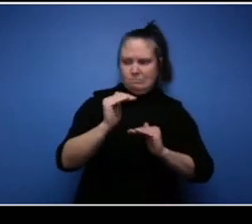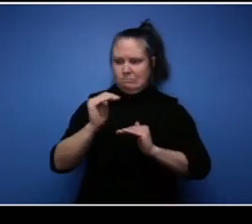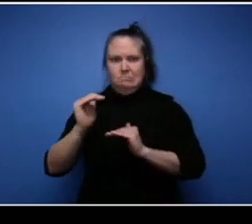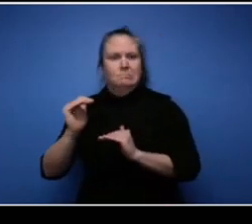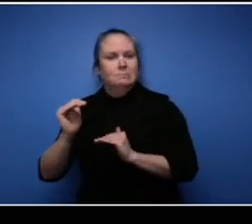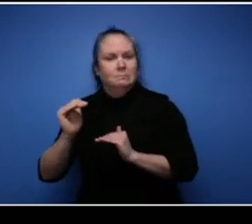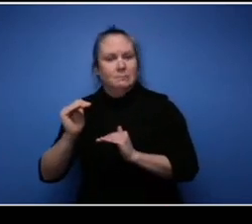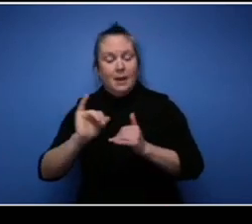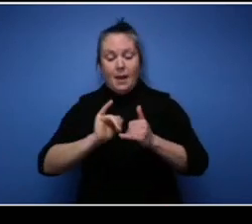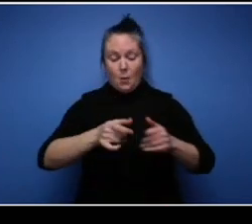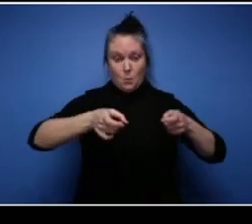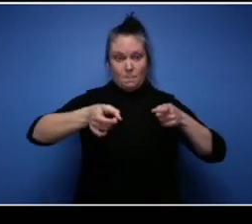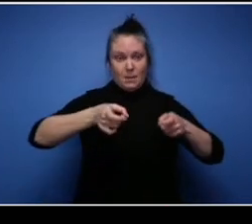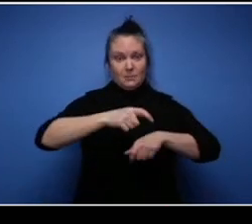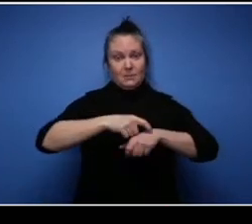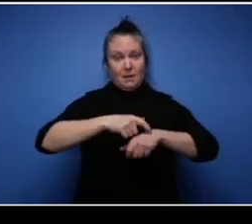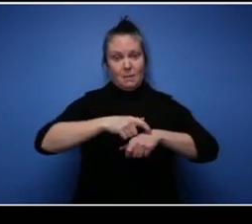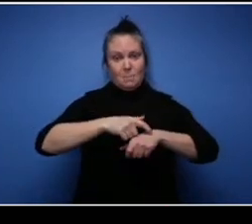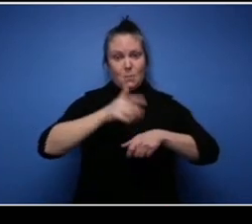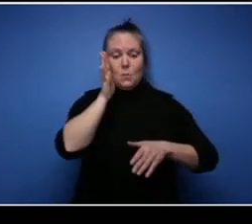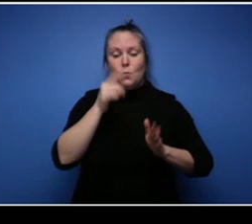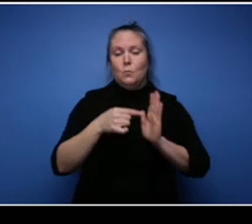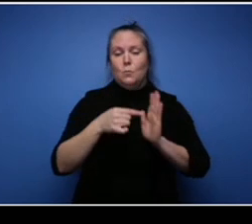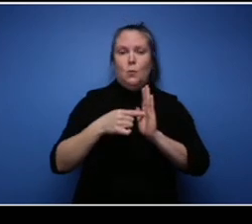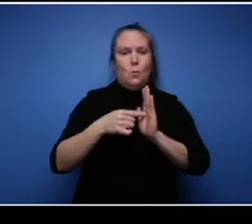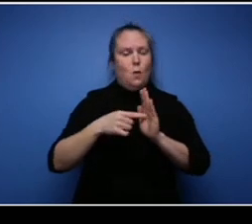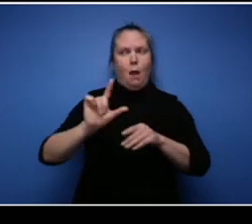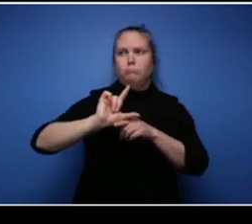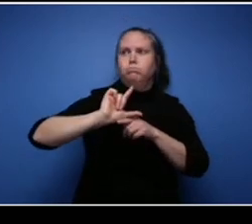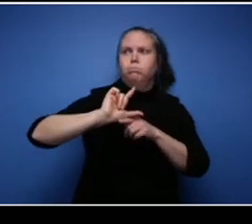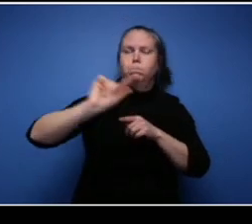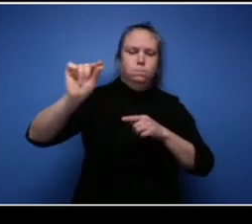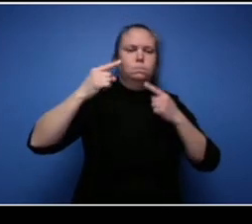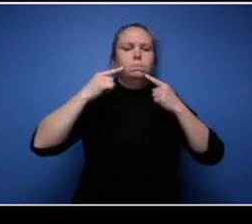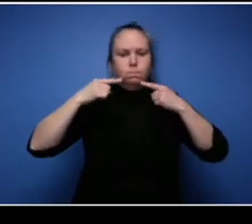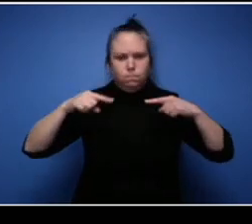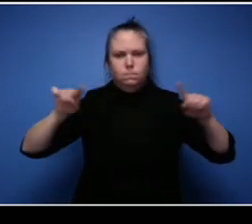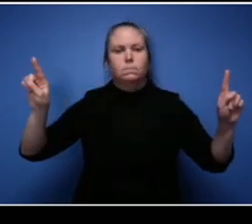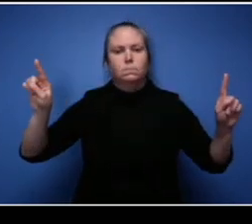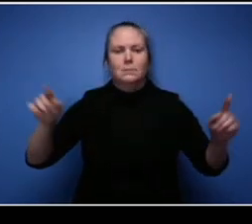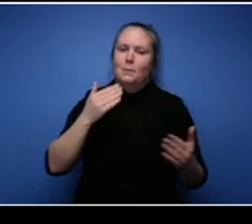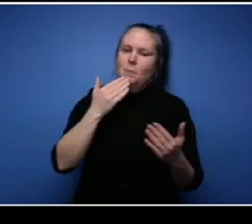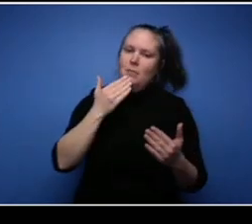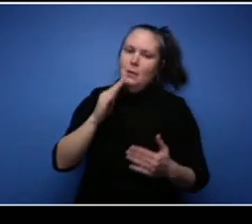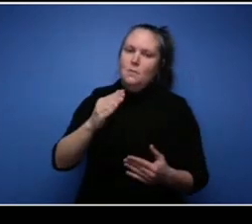you um from being a successful business owner so thank you so much for that. My next question